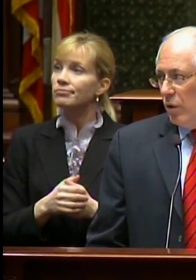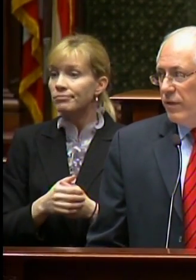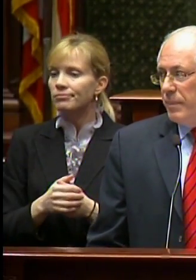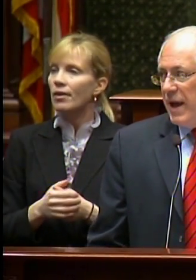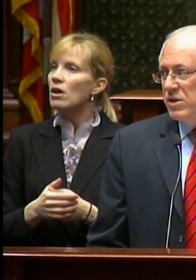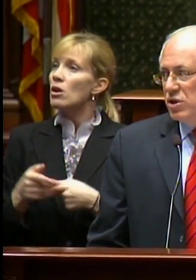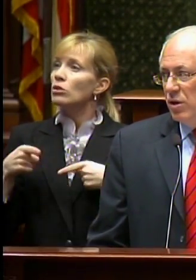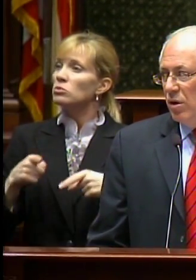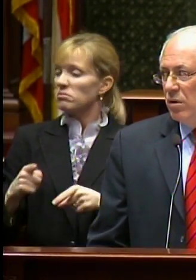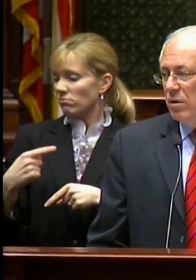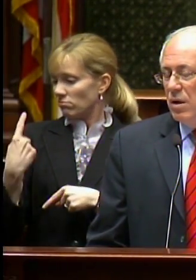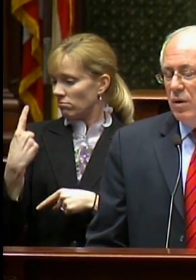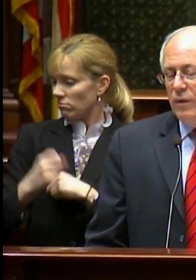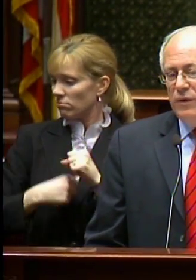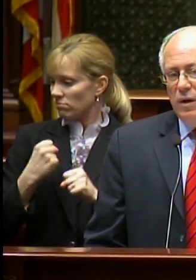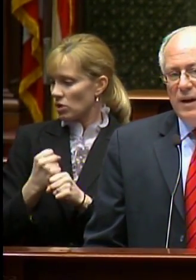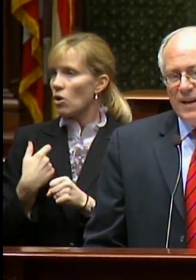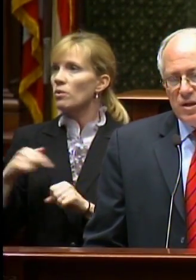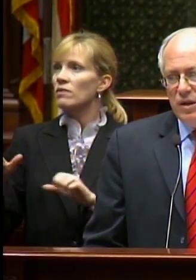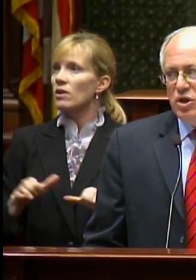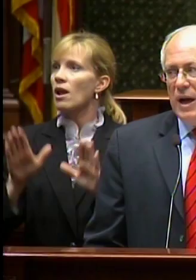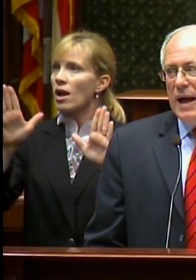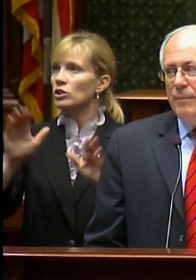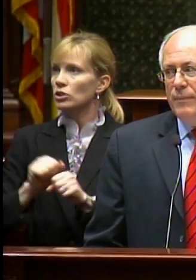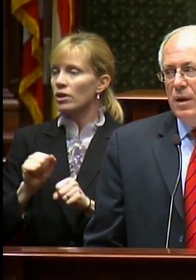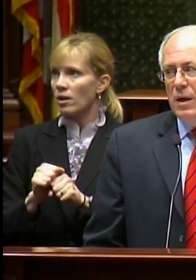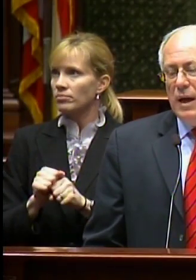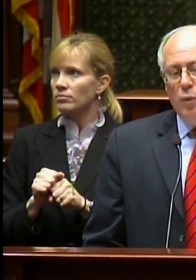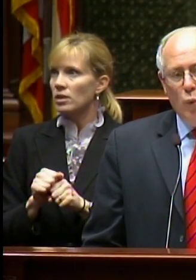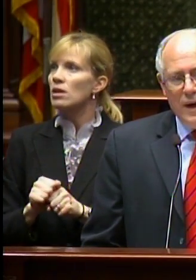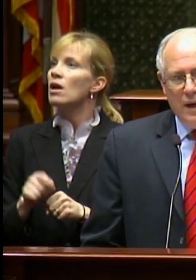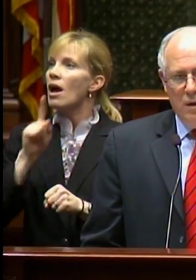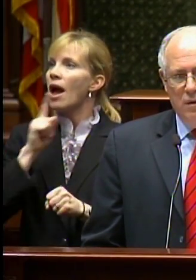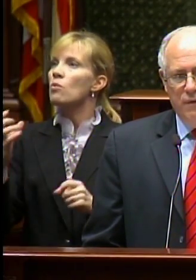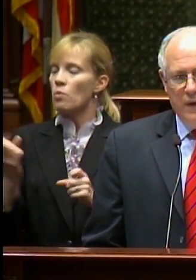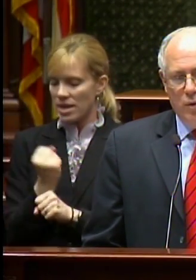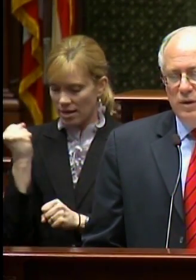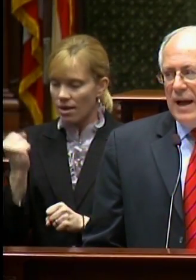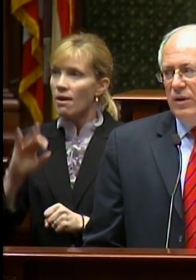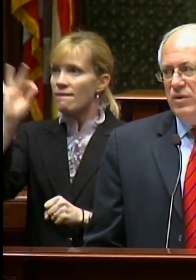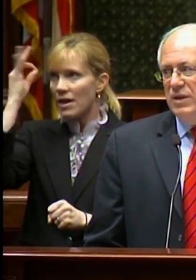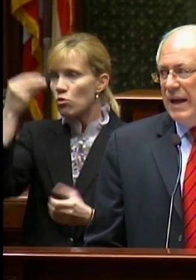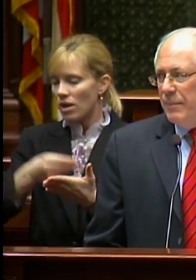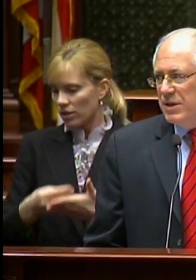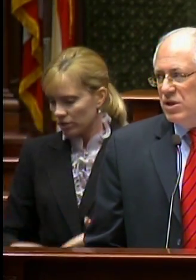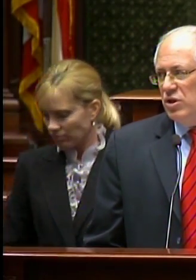Over the past year, we’ve done an excellent job at winning federal dollars, in competition